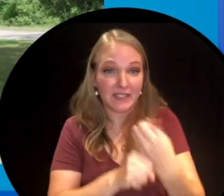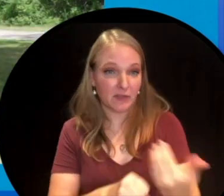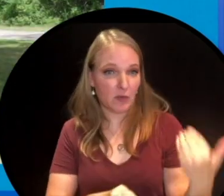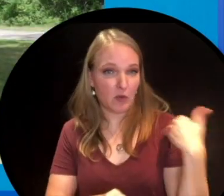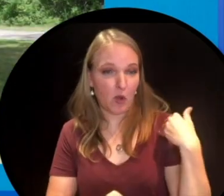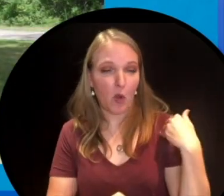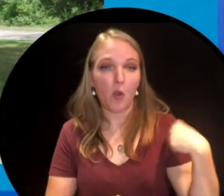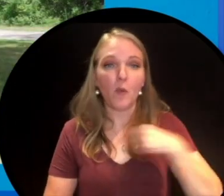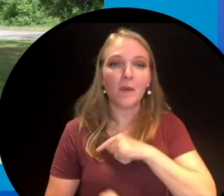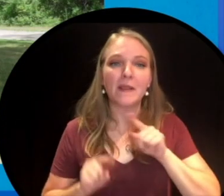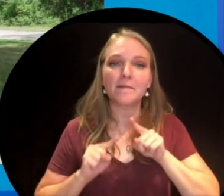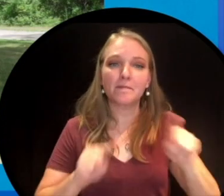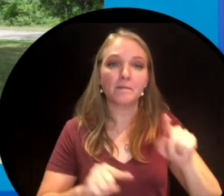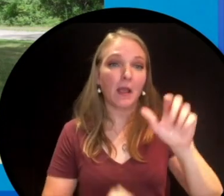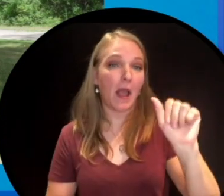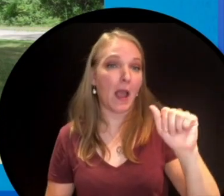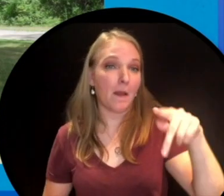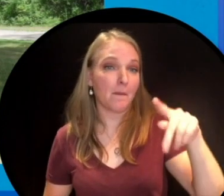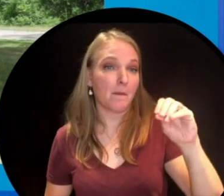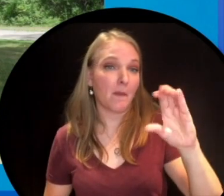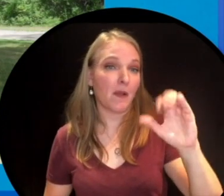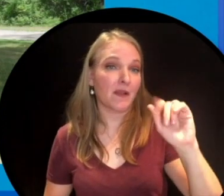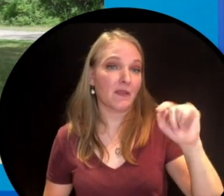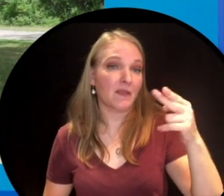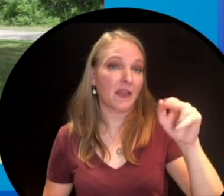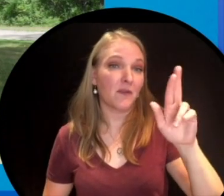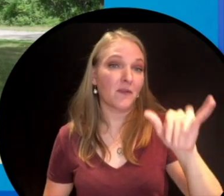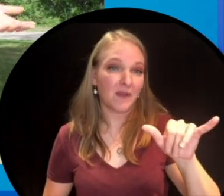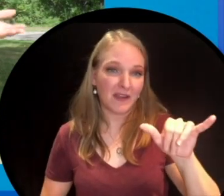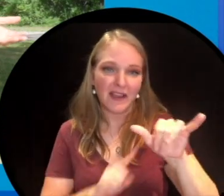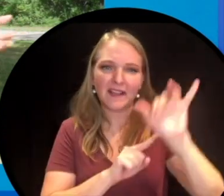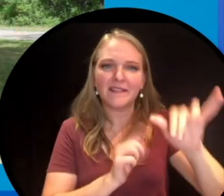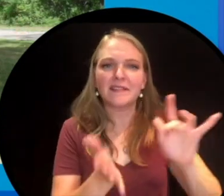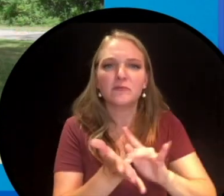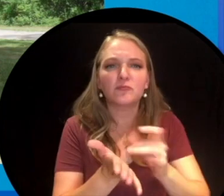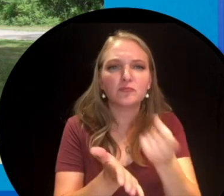We're about to check out the apothecary that is what we know today as a drug store or pharmacy.